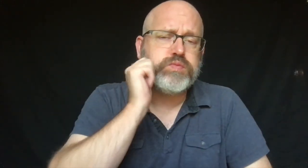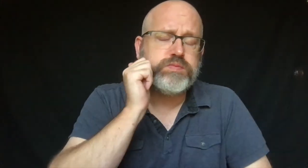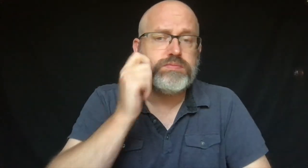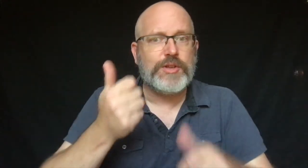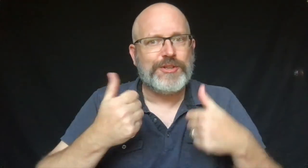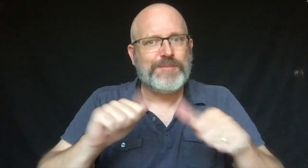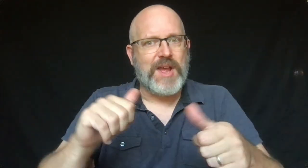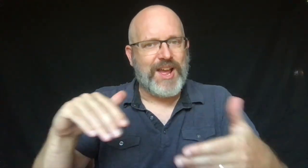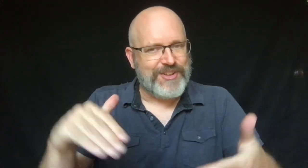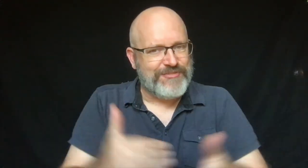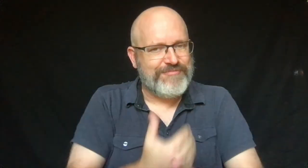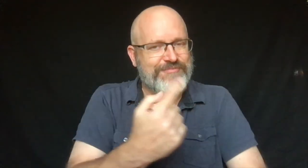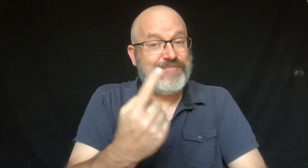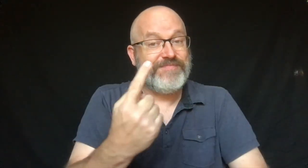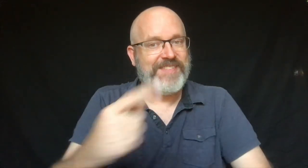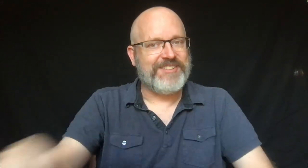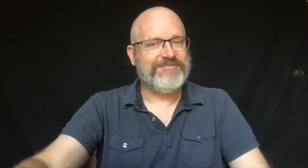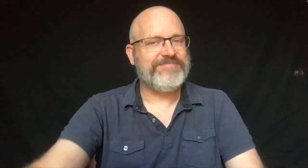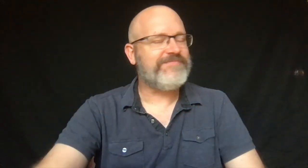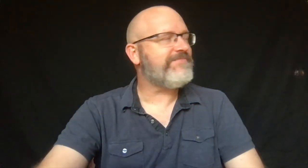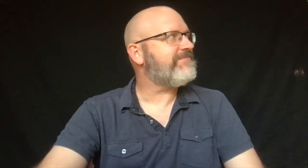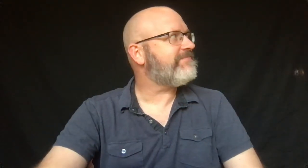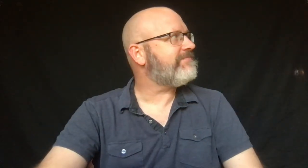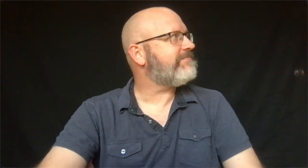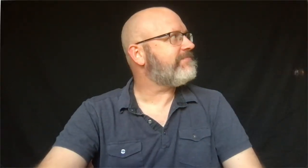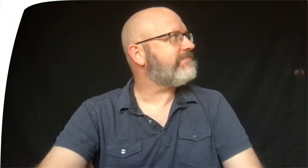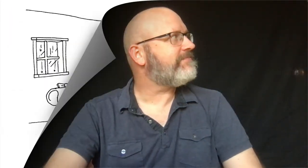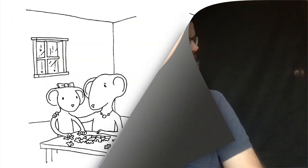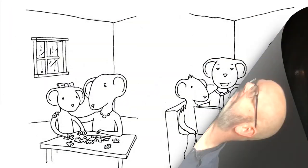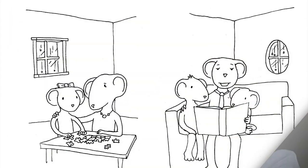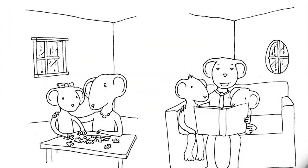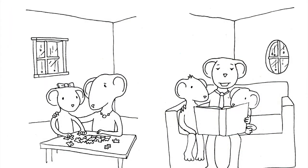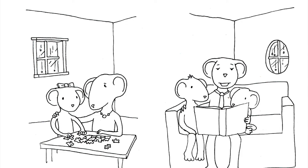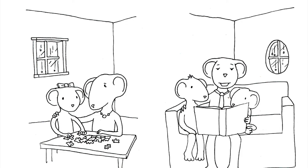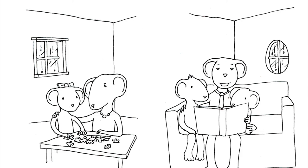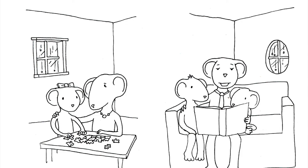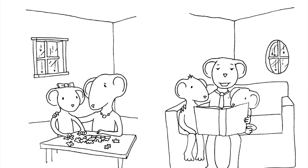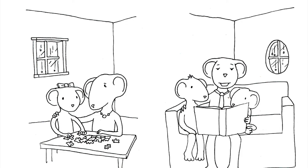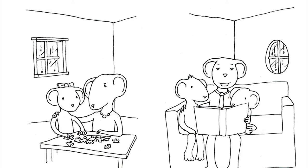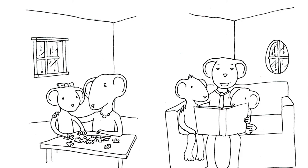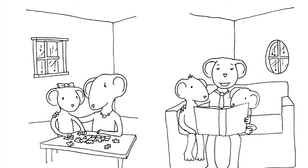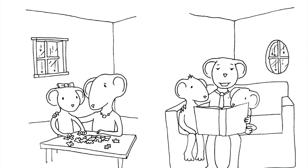They tried to get back to old routines and to start fun new ones.